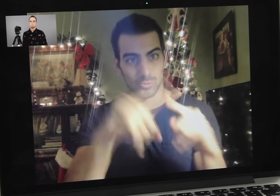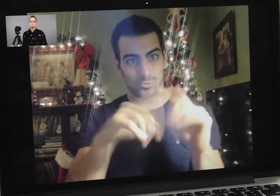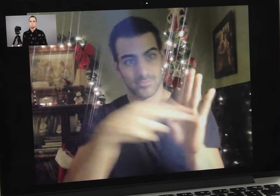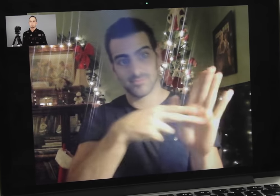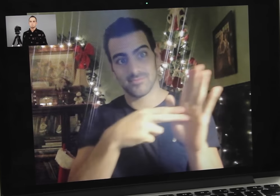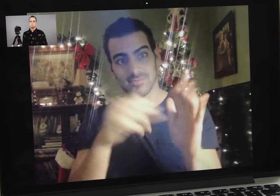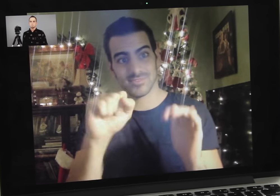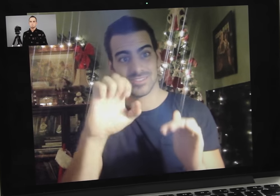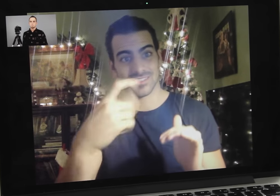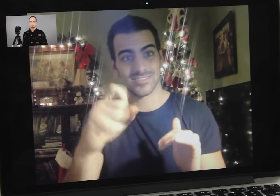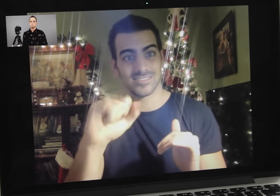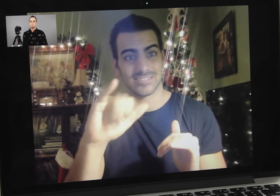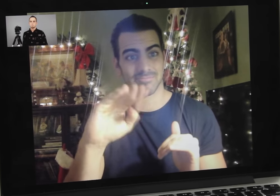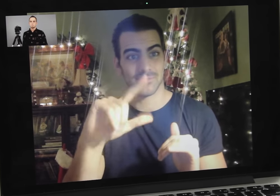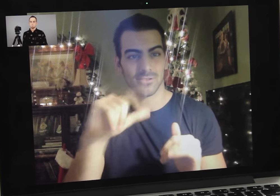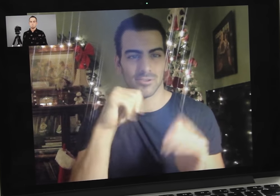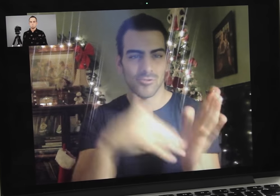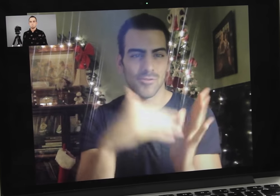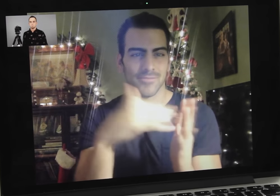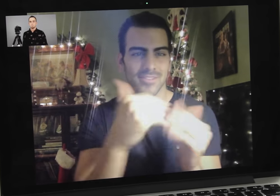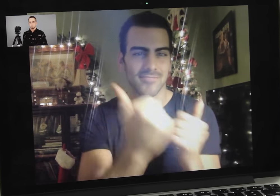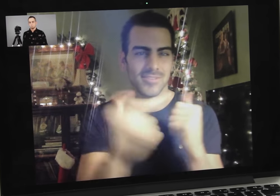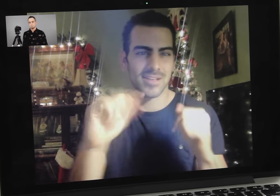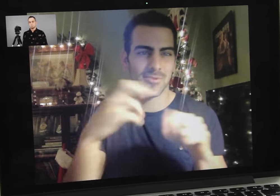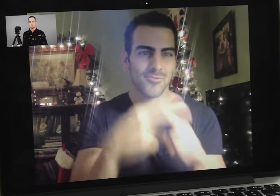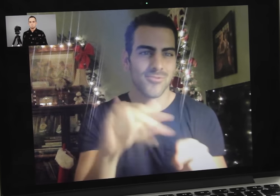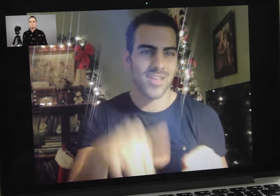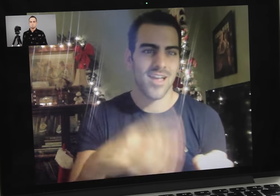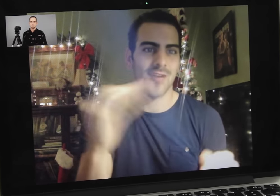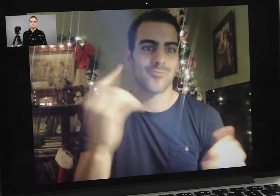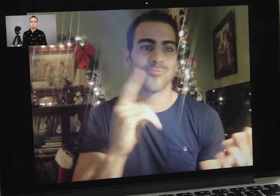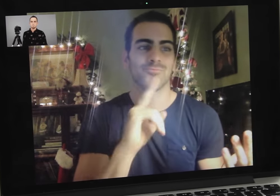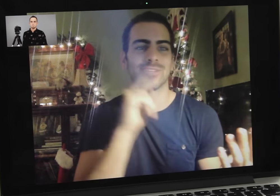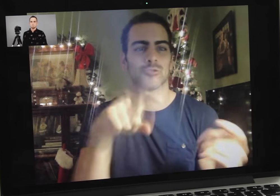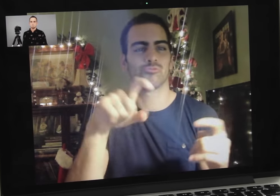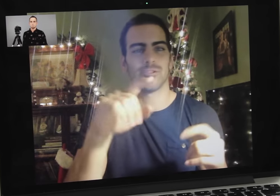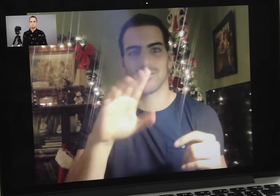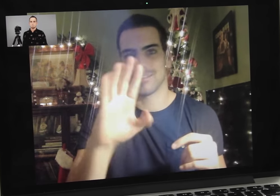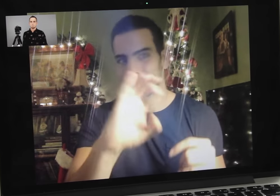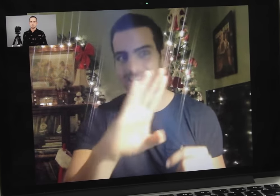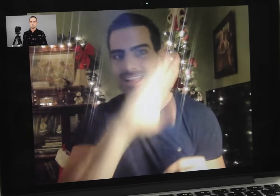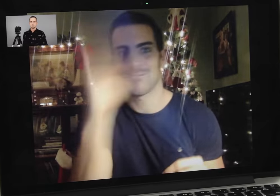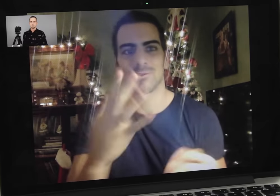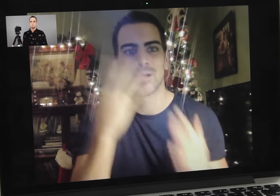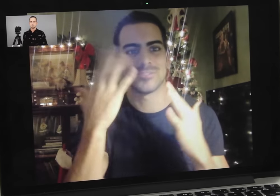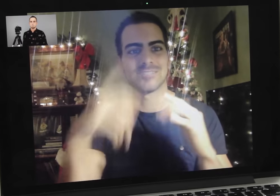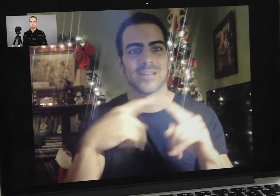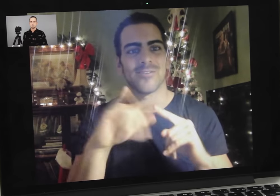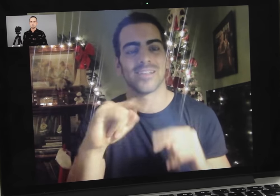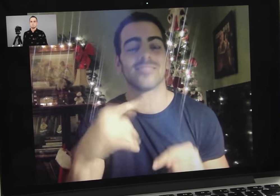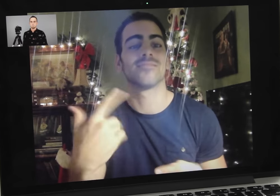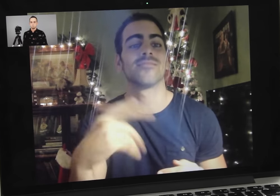Not everybody can be called a sex symbol and nobody should ever be embarrassed about that.